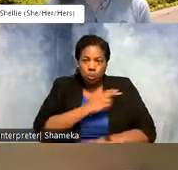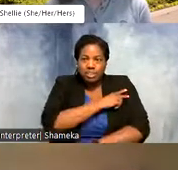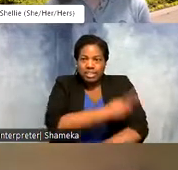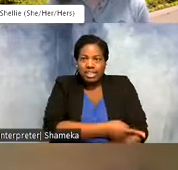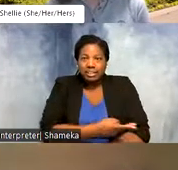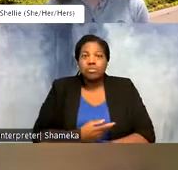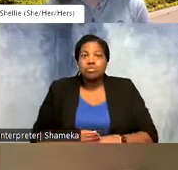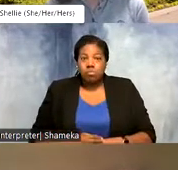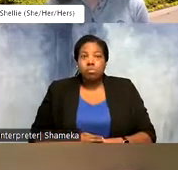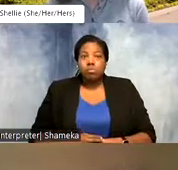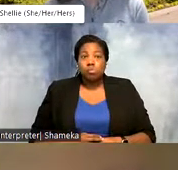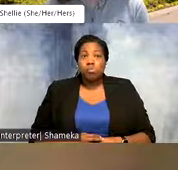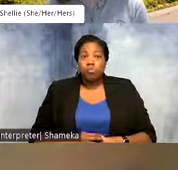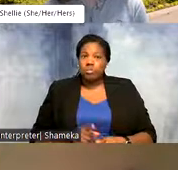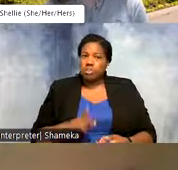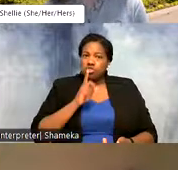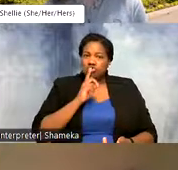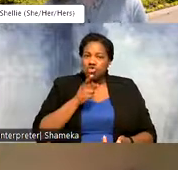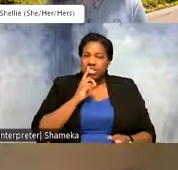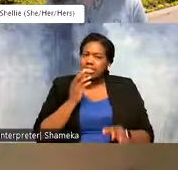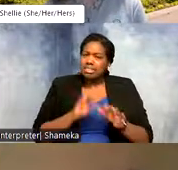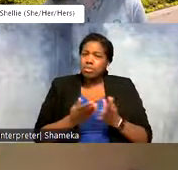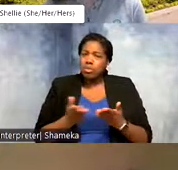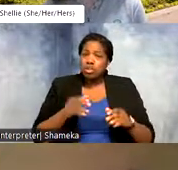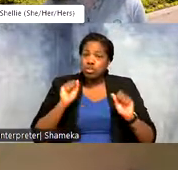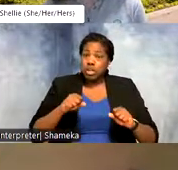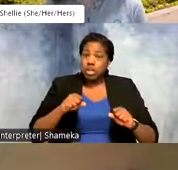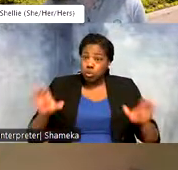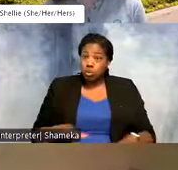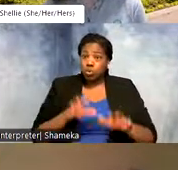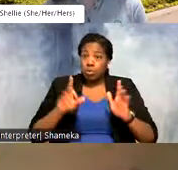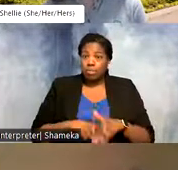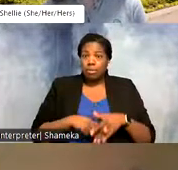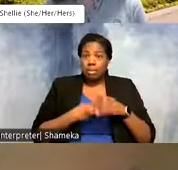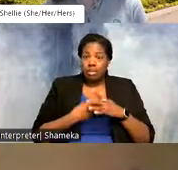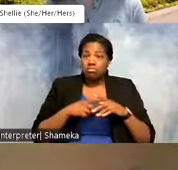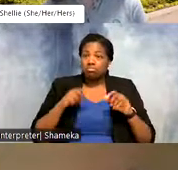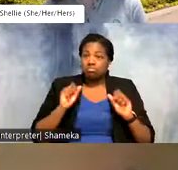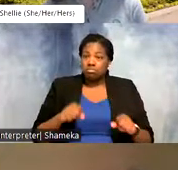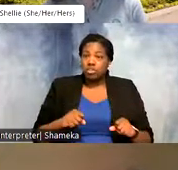And so those are really simple things that you can do in the beginning to with you know only a